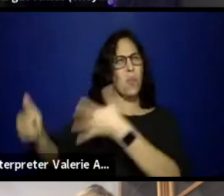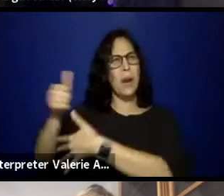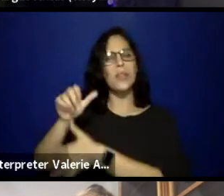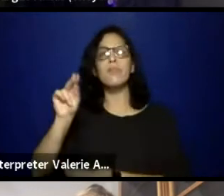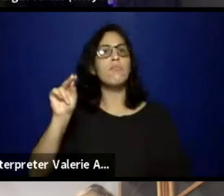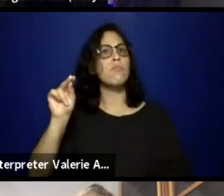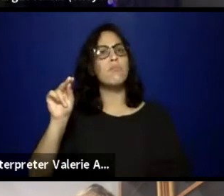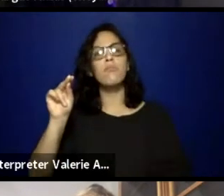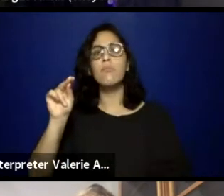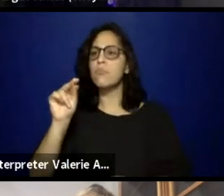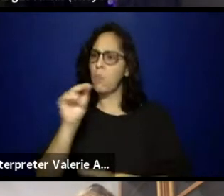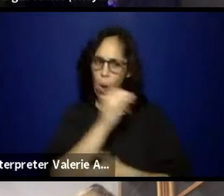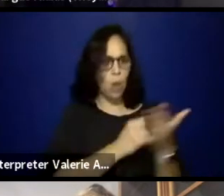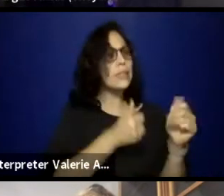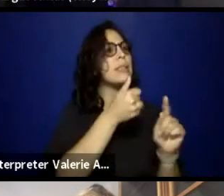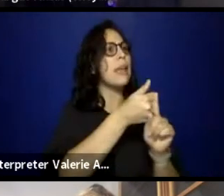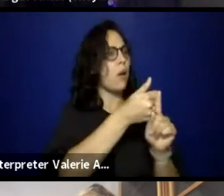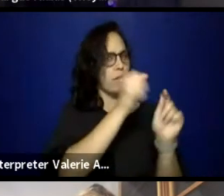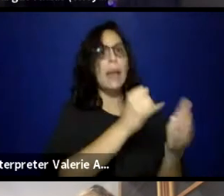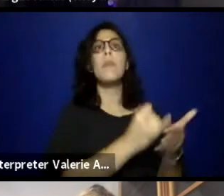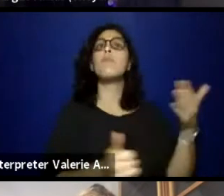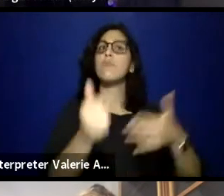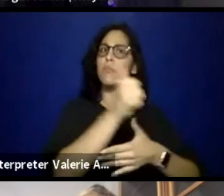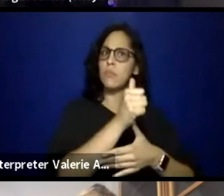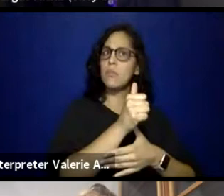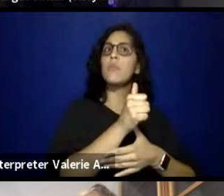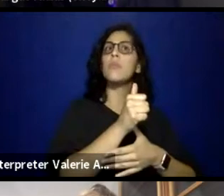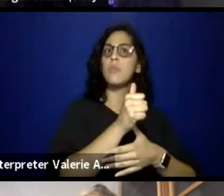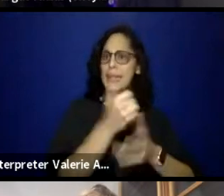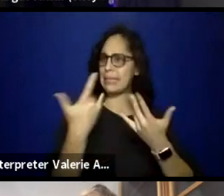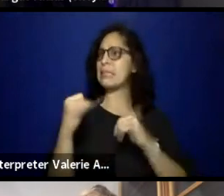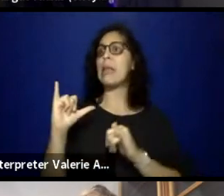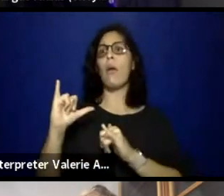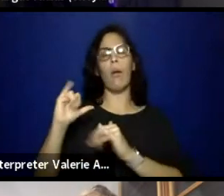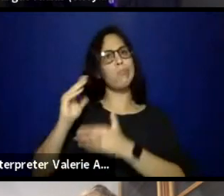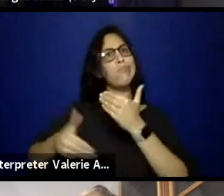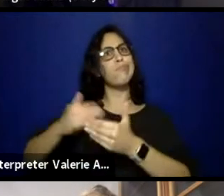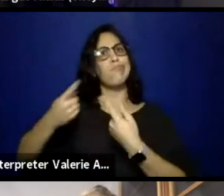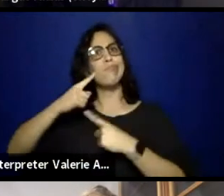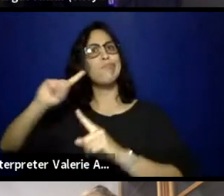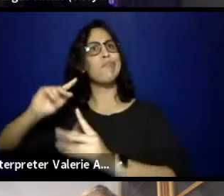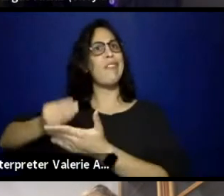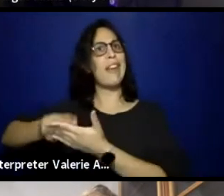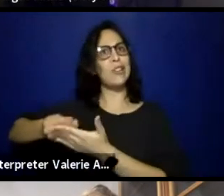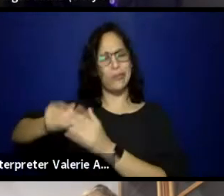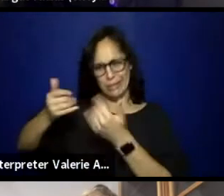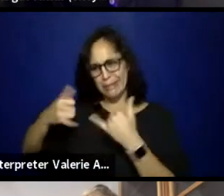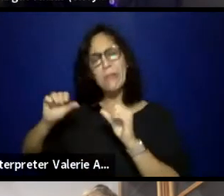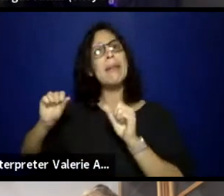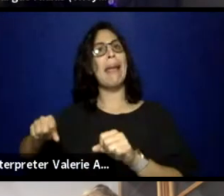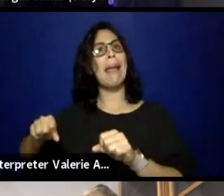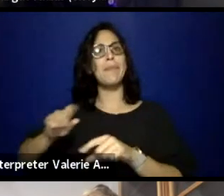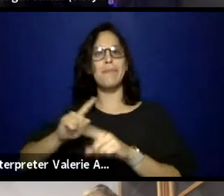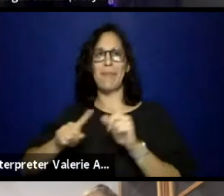a priority while still prioritizing your mission statement. And when companies do that by the wayside,